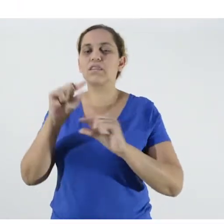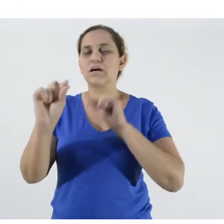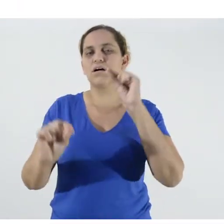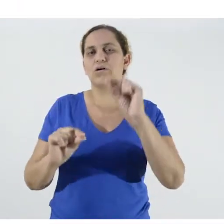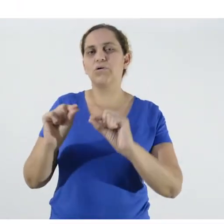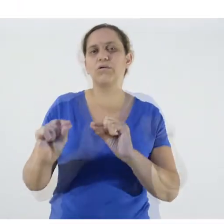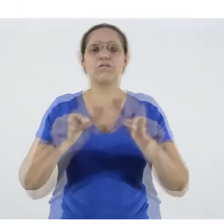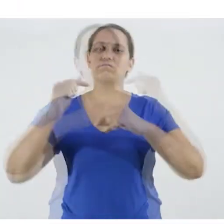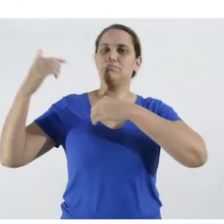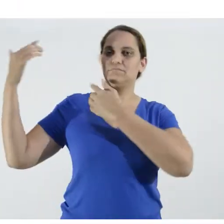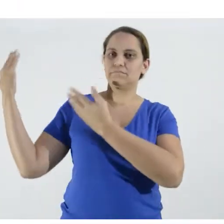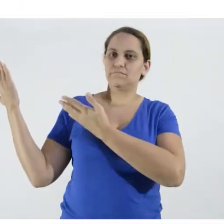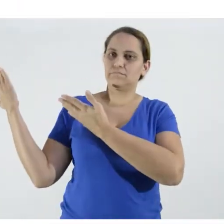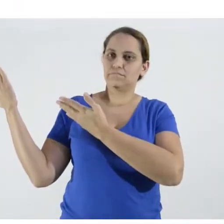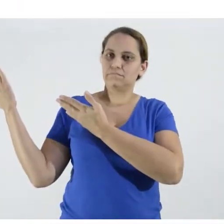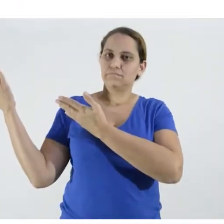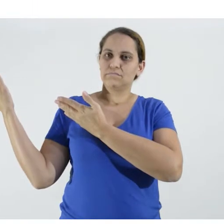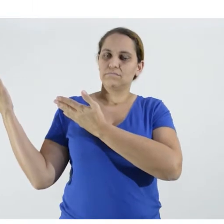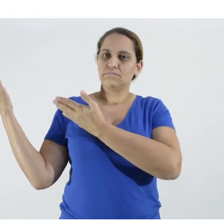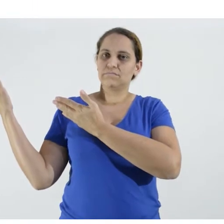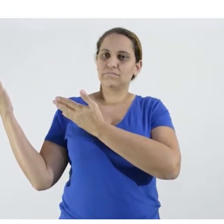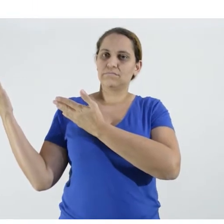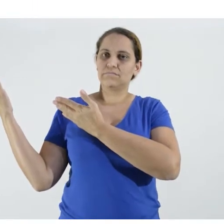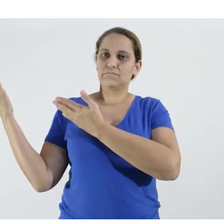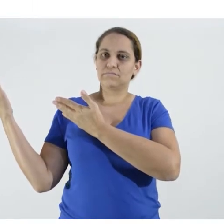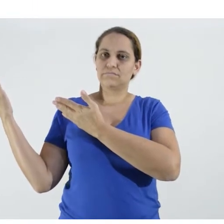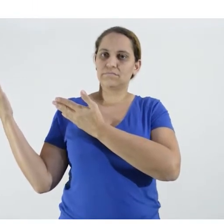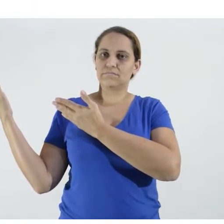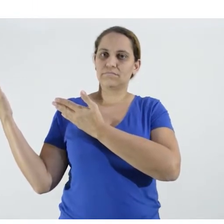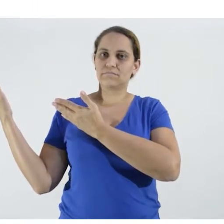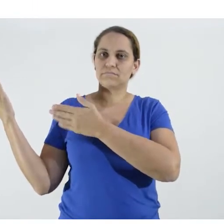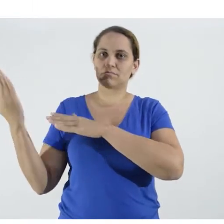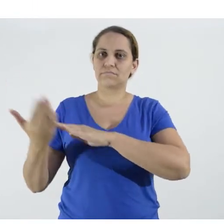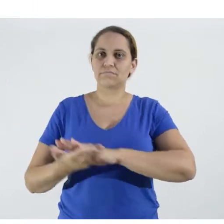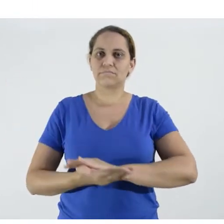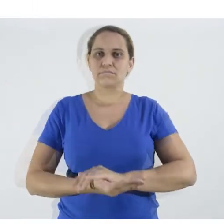36.5% on internet sites,